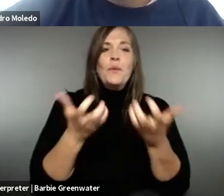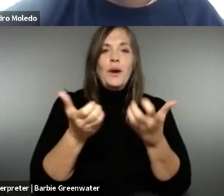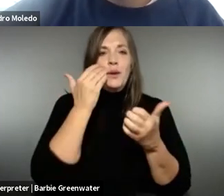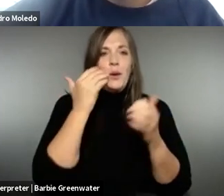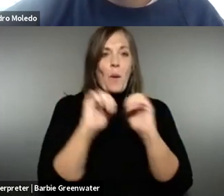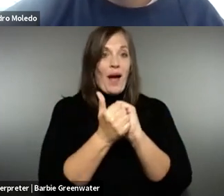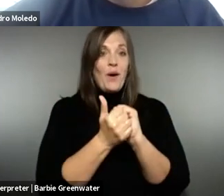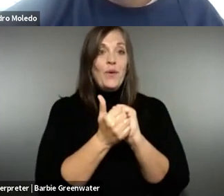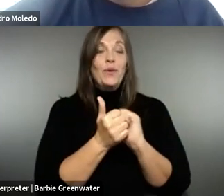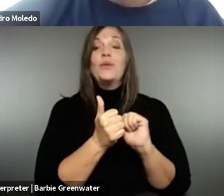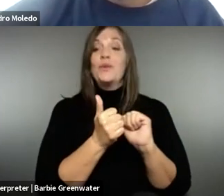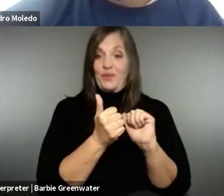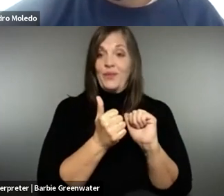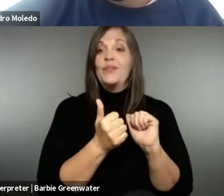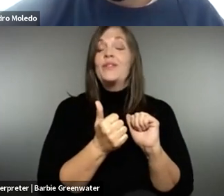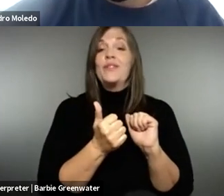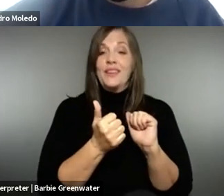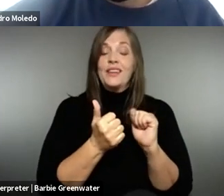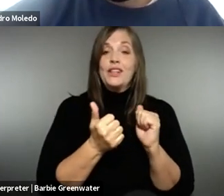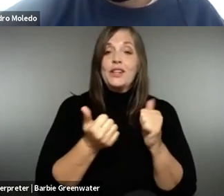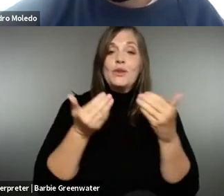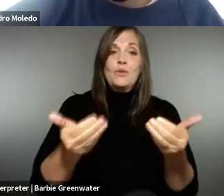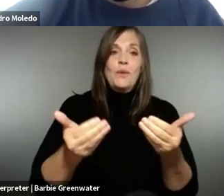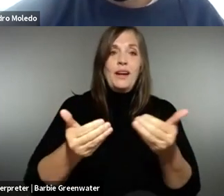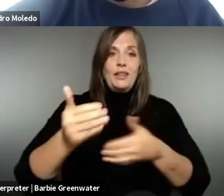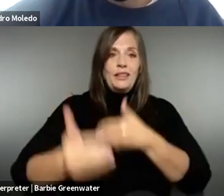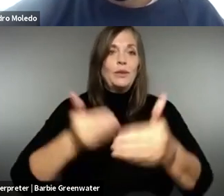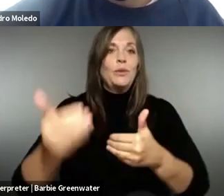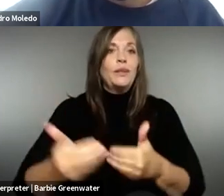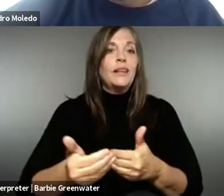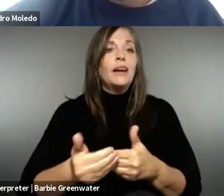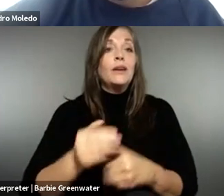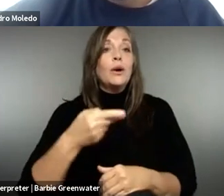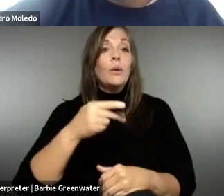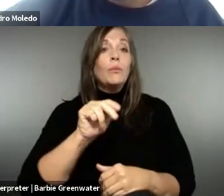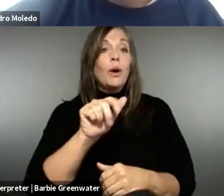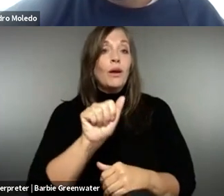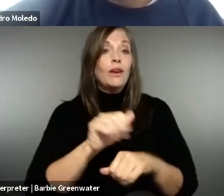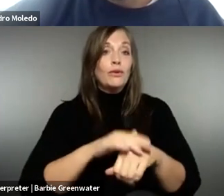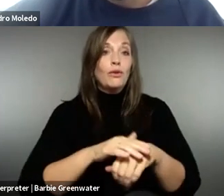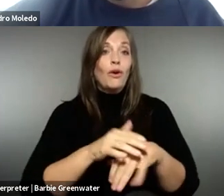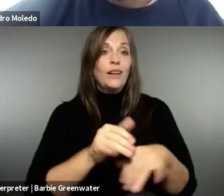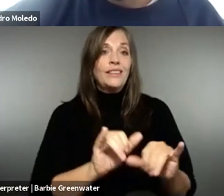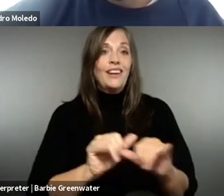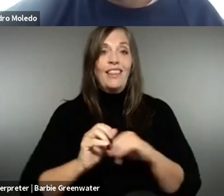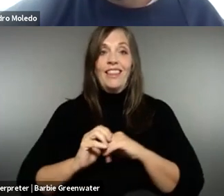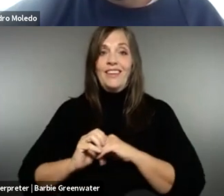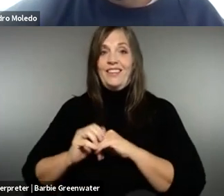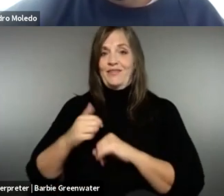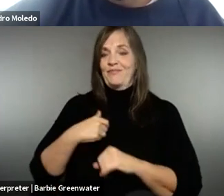whether a requirement is compared with or not. I would remember that the standards available are already a step toward